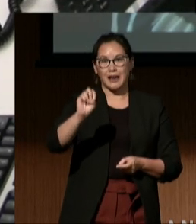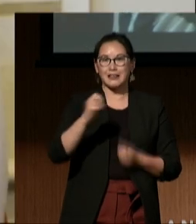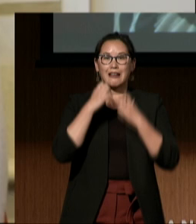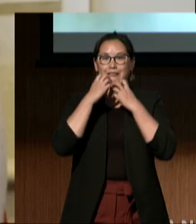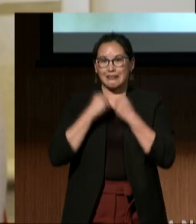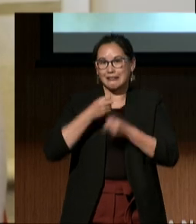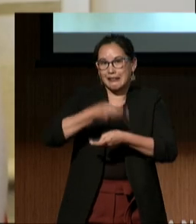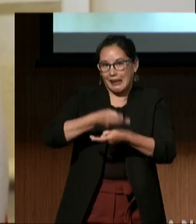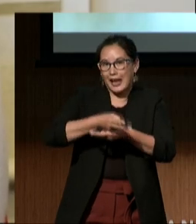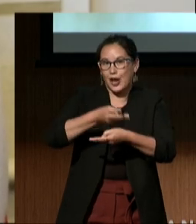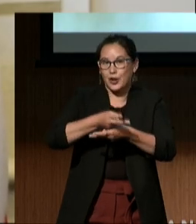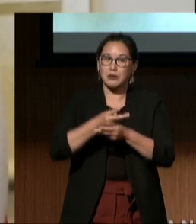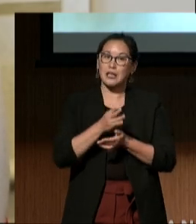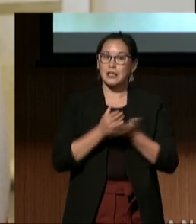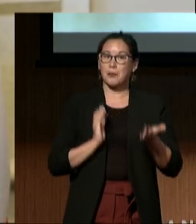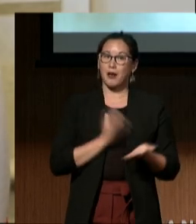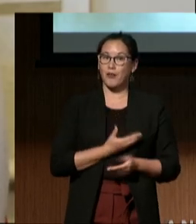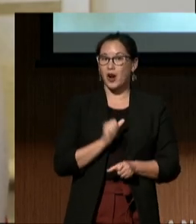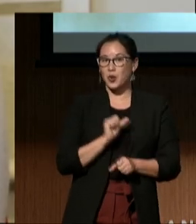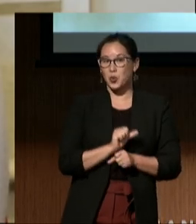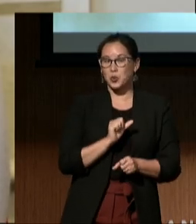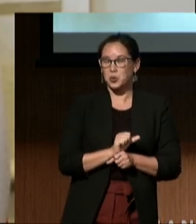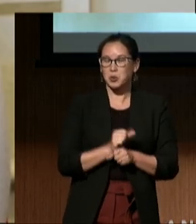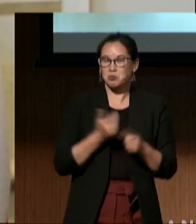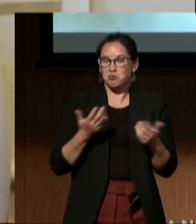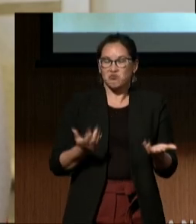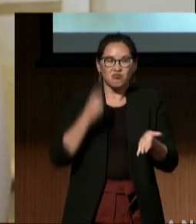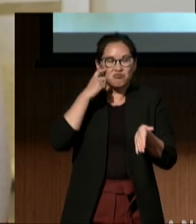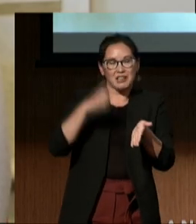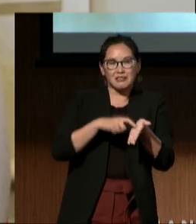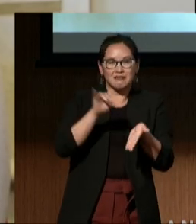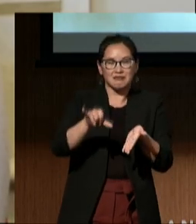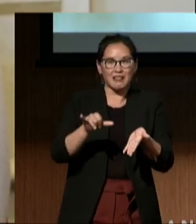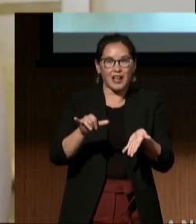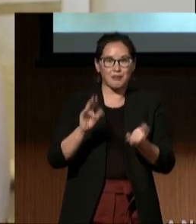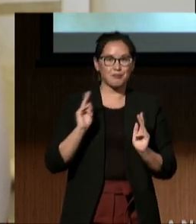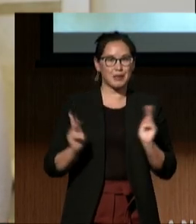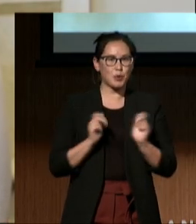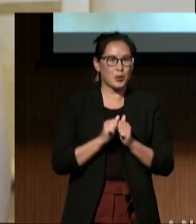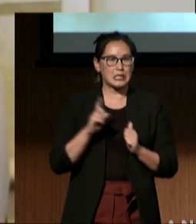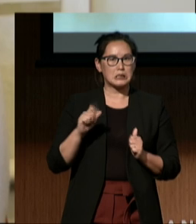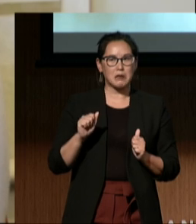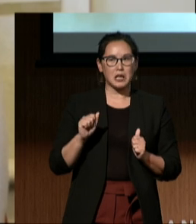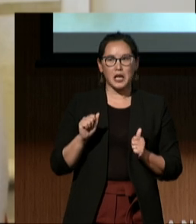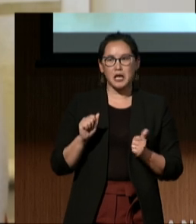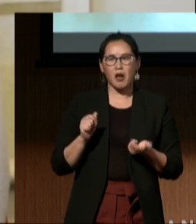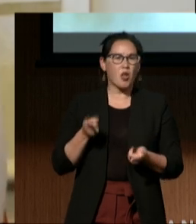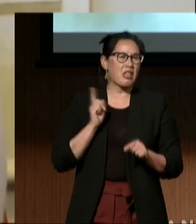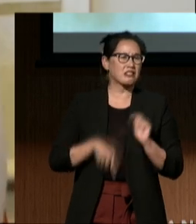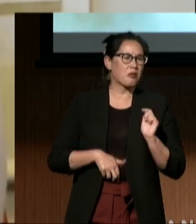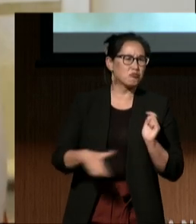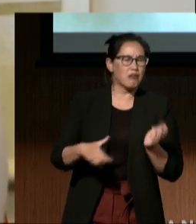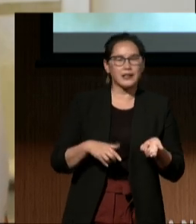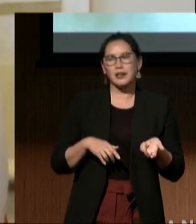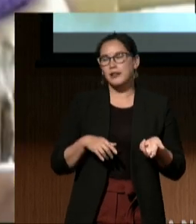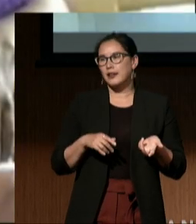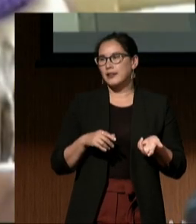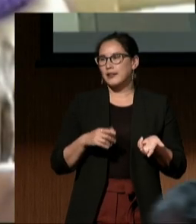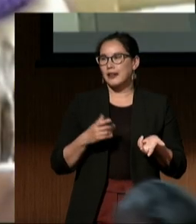In some of that work, there isn't necessarily a recognition that for people with disabilities who can become pregnant, there are built-in barriers.